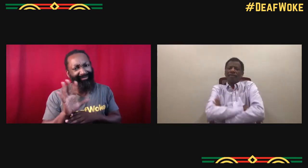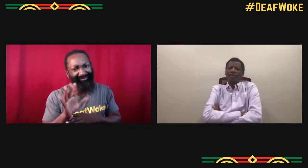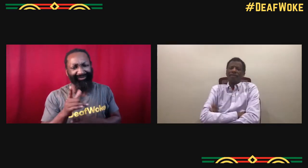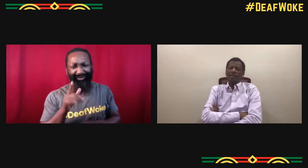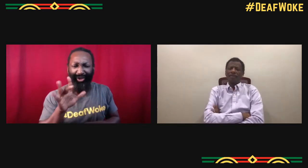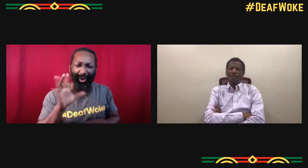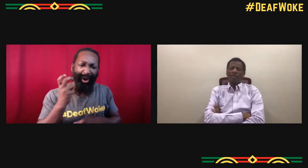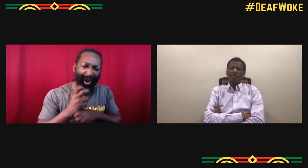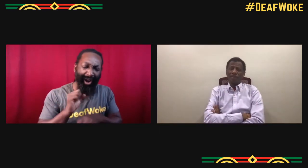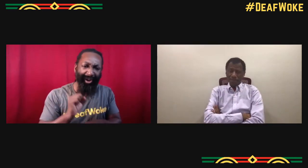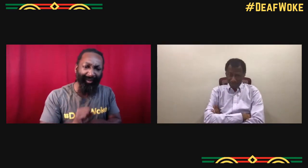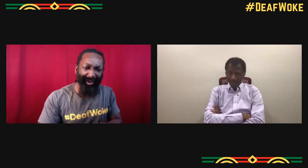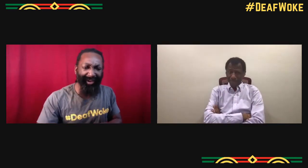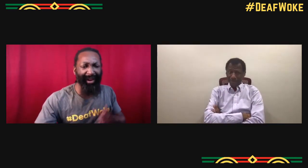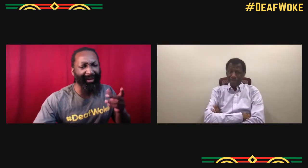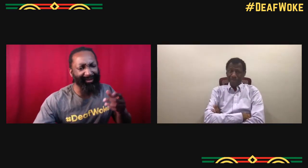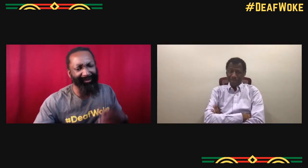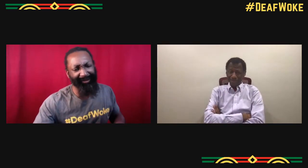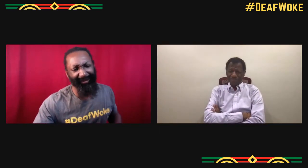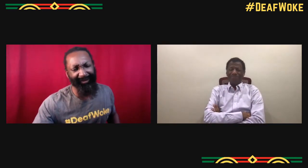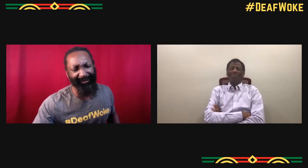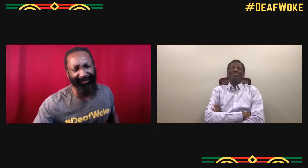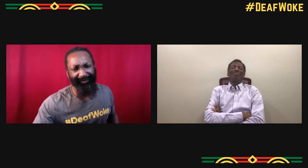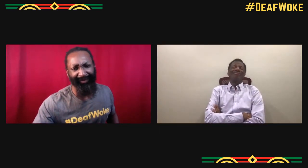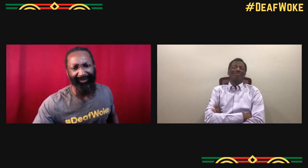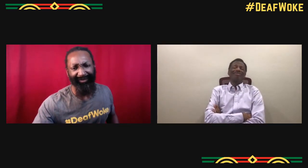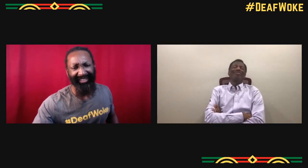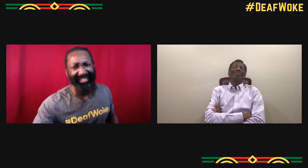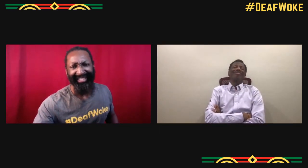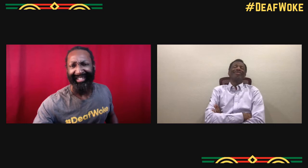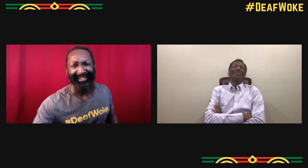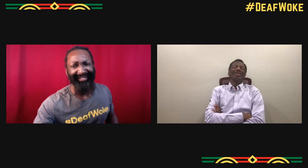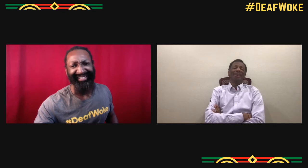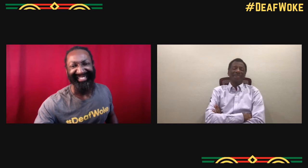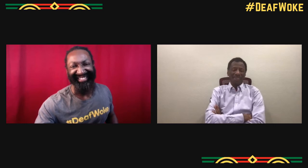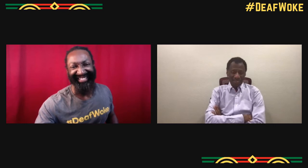I wanted to show people a part of the film since you worked so hard on it.